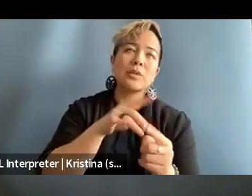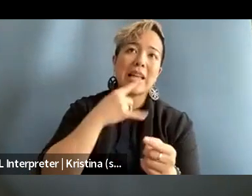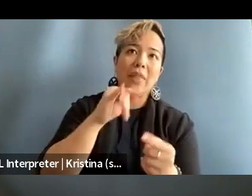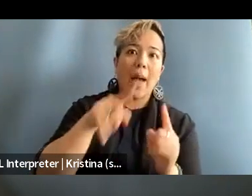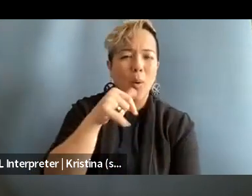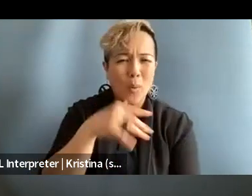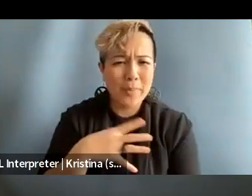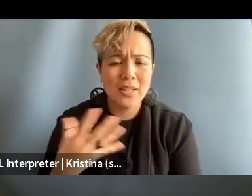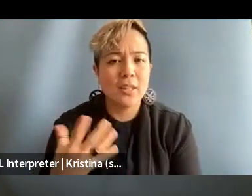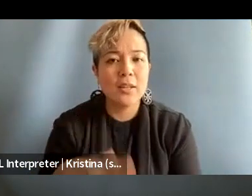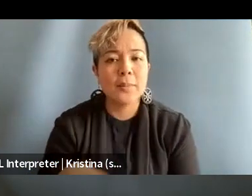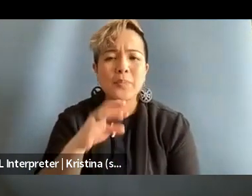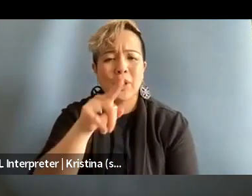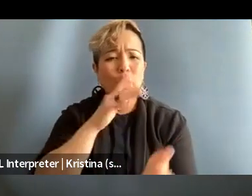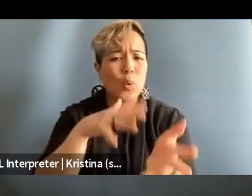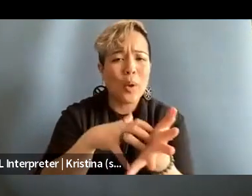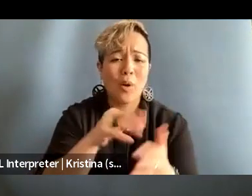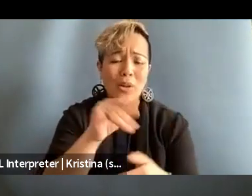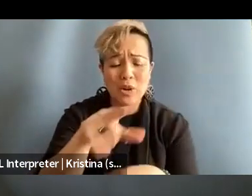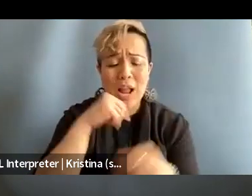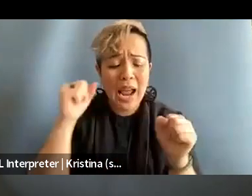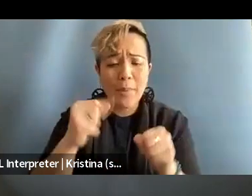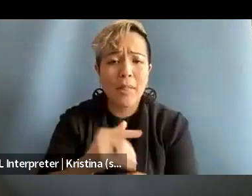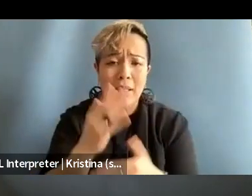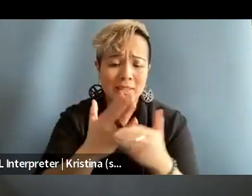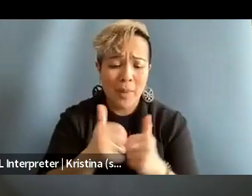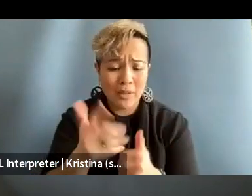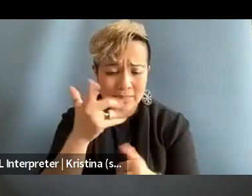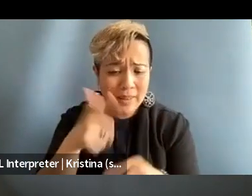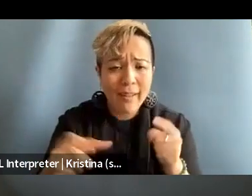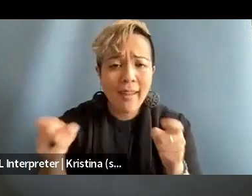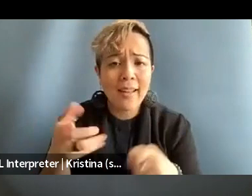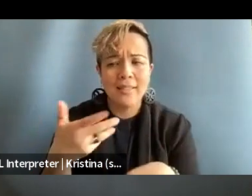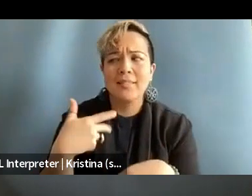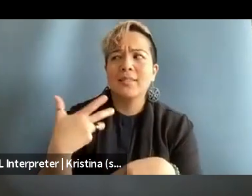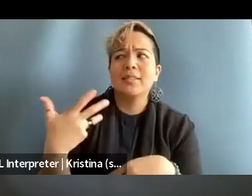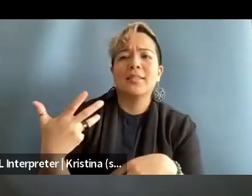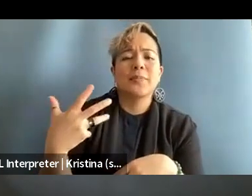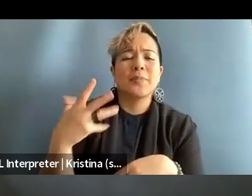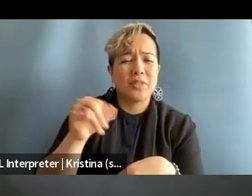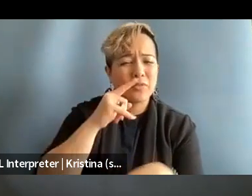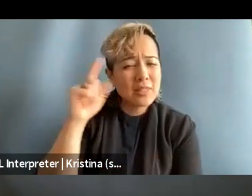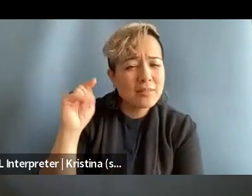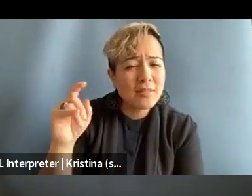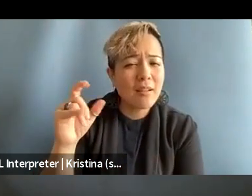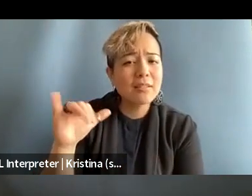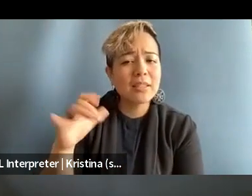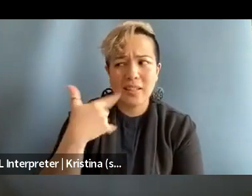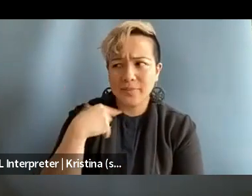but you know that you're weak or that you're incapable somehow, and it's really toxic. I mean I think we actually have,